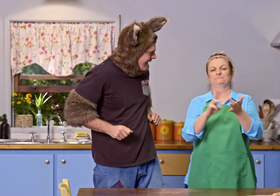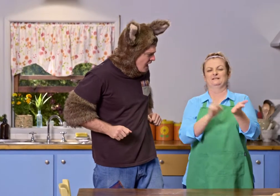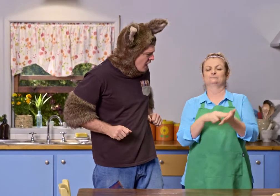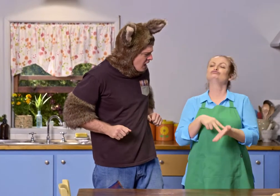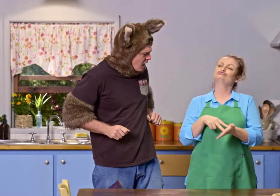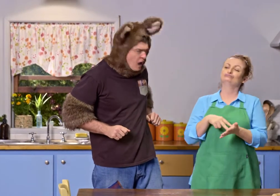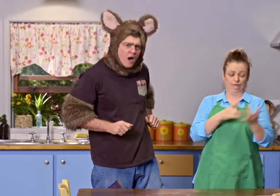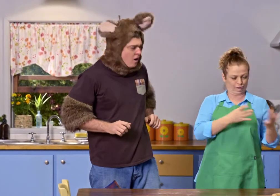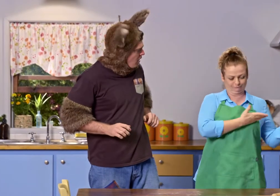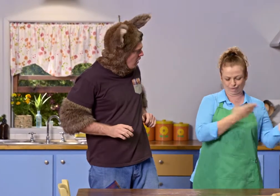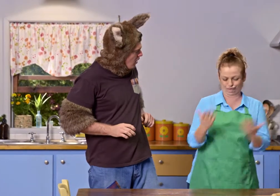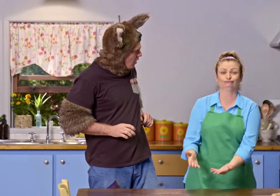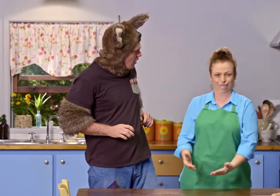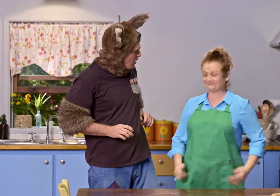so give it 30 minutes and it will be ready.